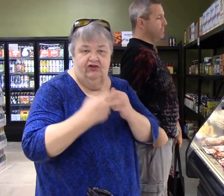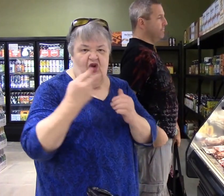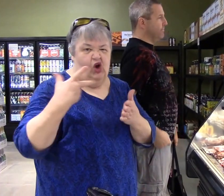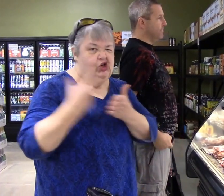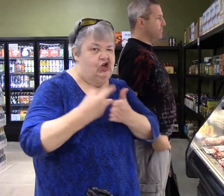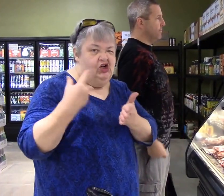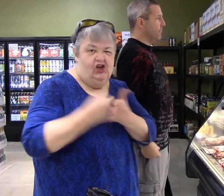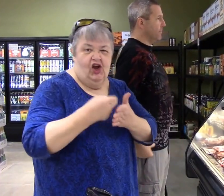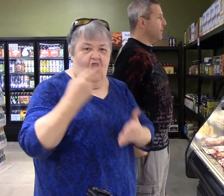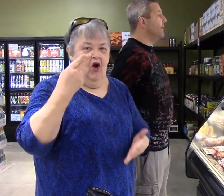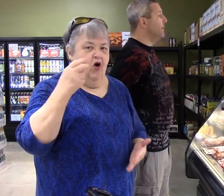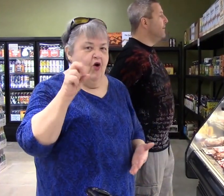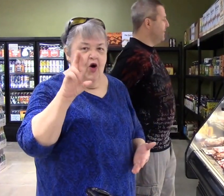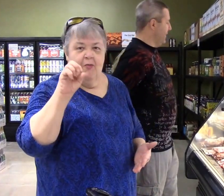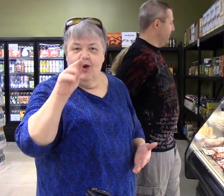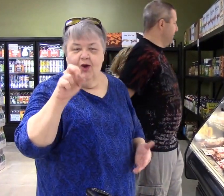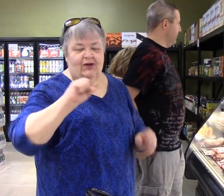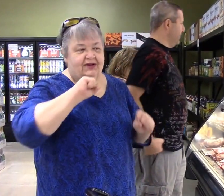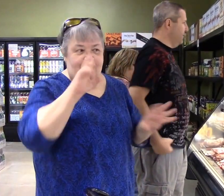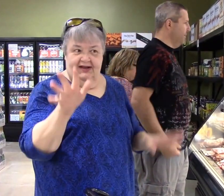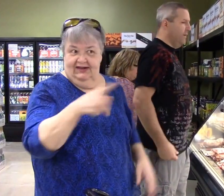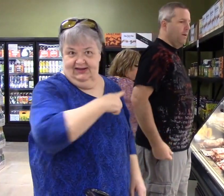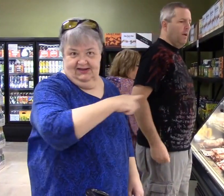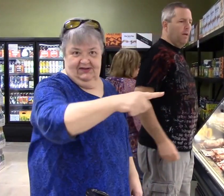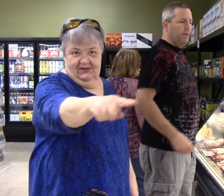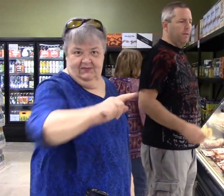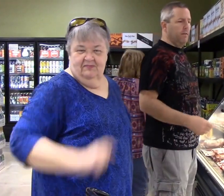No preservatives or hormone injected (nothing)